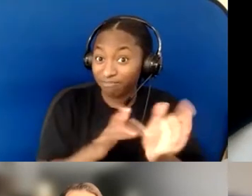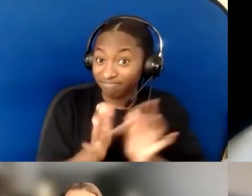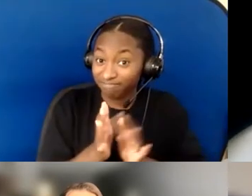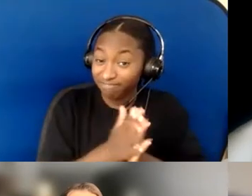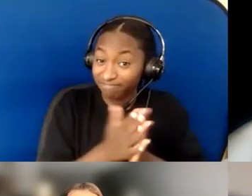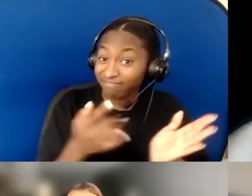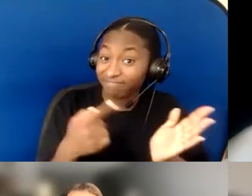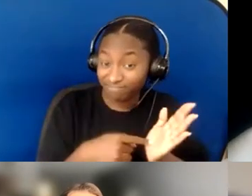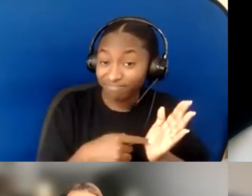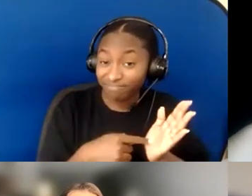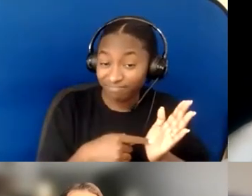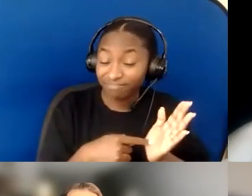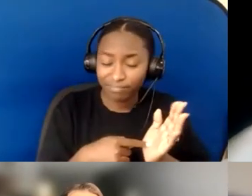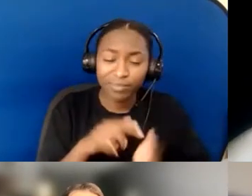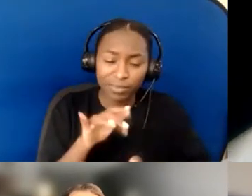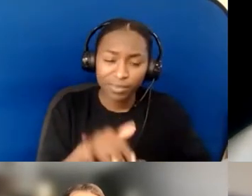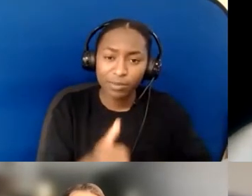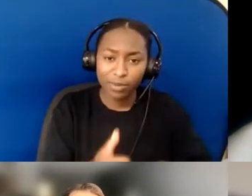in helping us all to start from the right perspective.